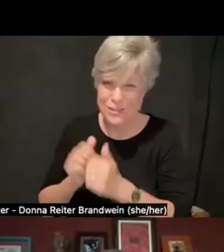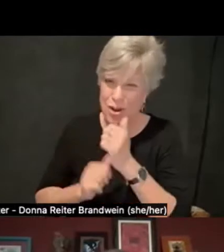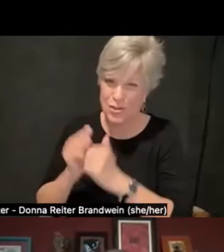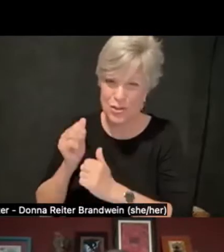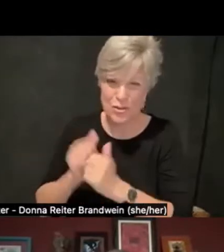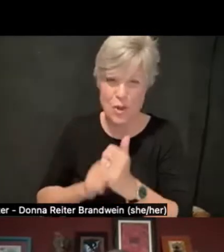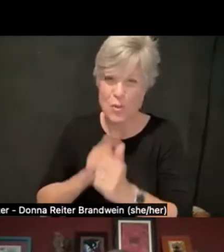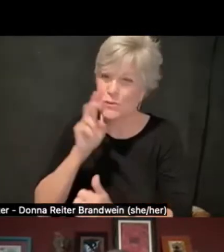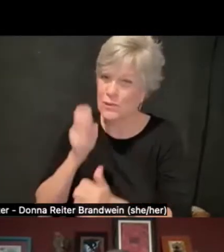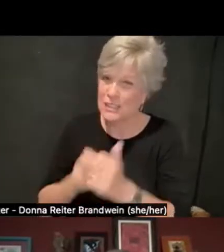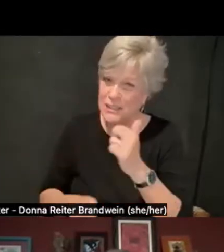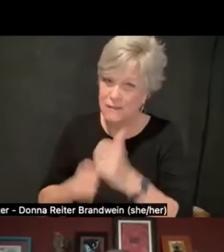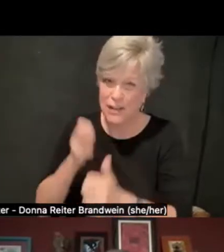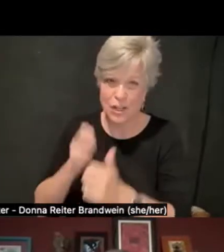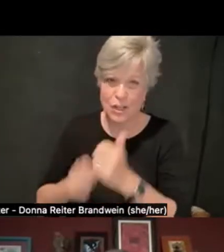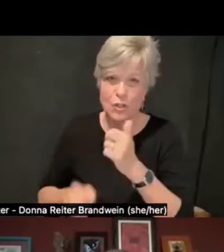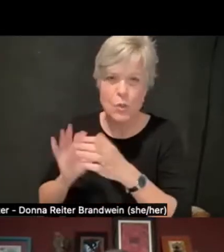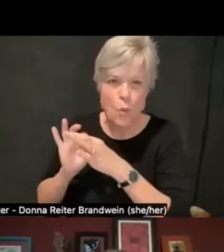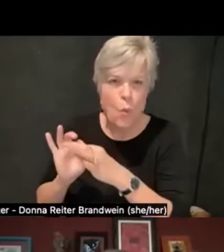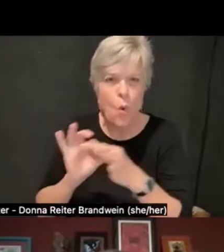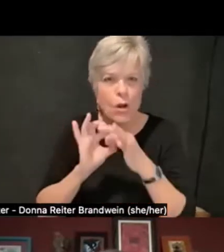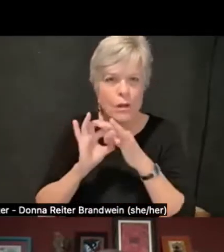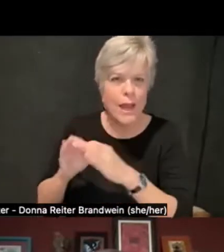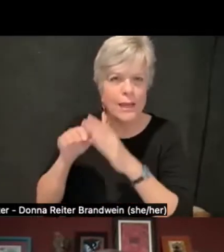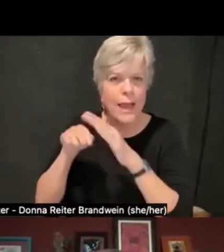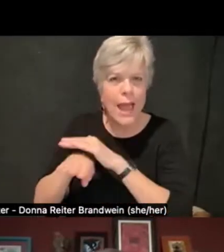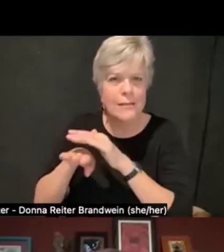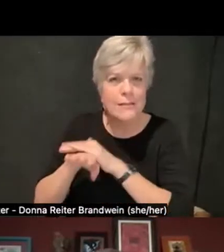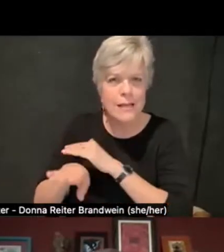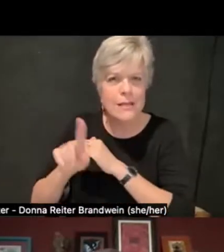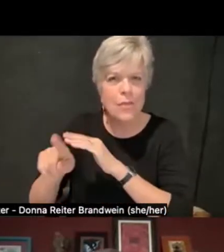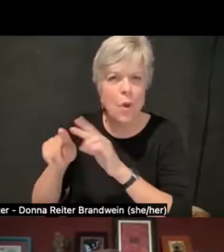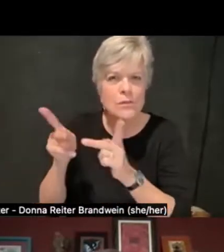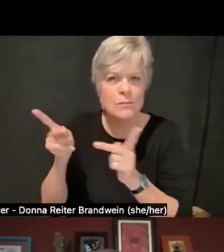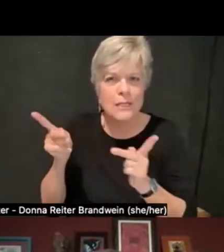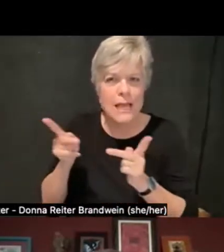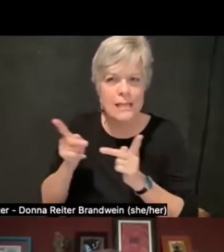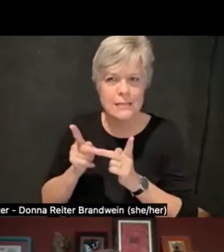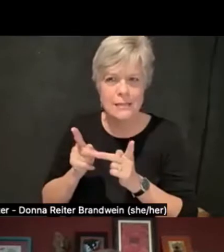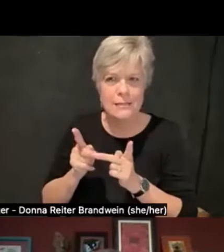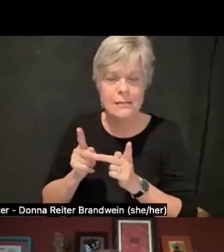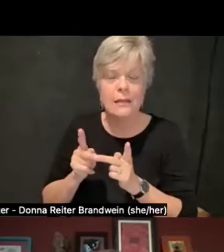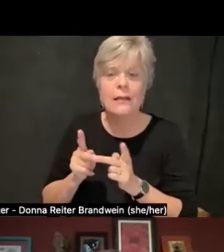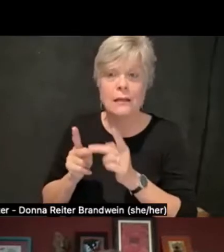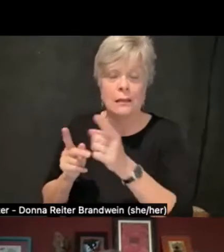to both coordinate access in those spaces as someone kind of in a professional role,